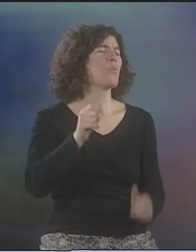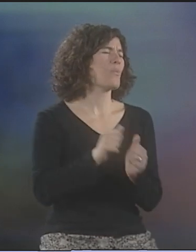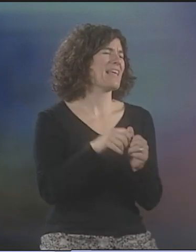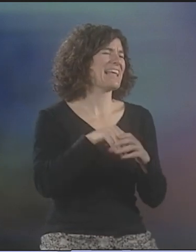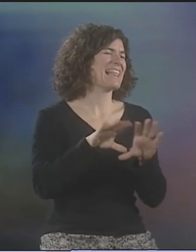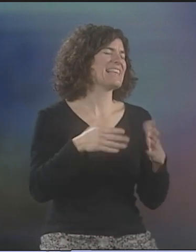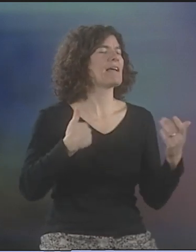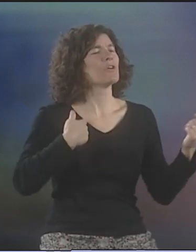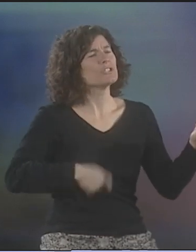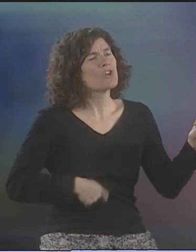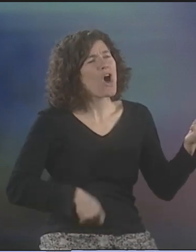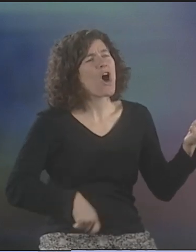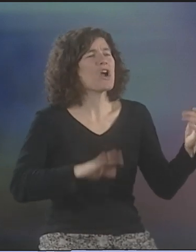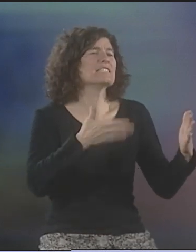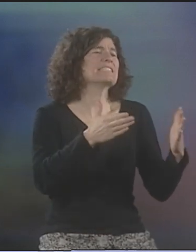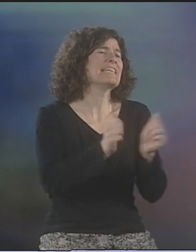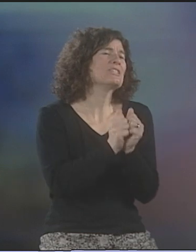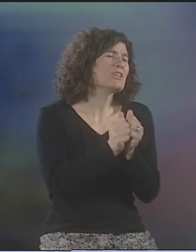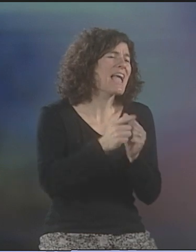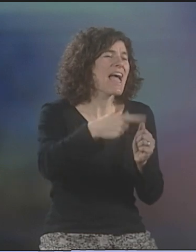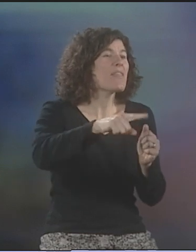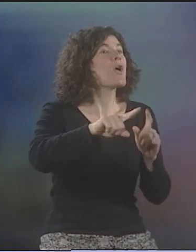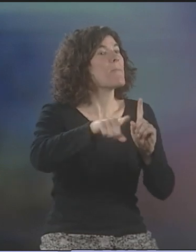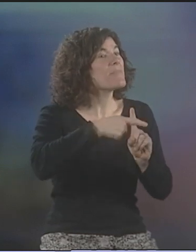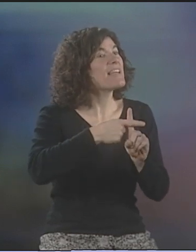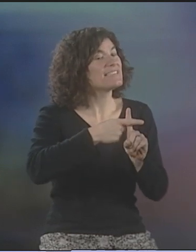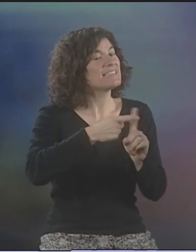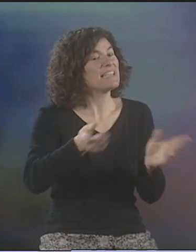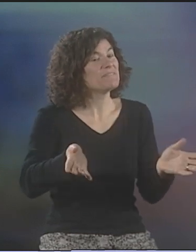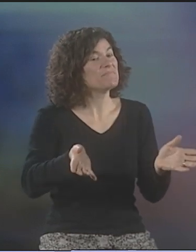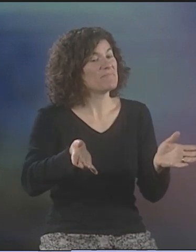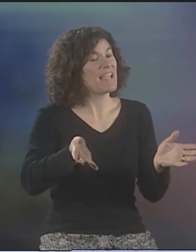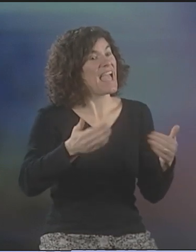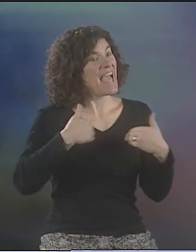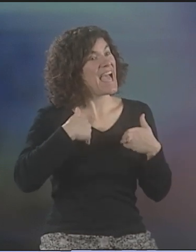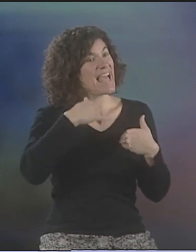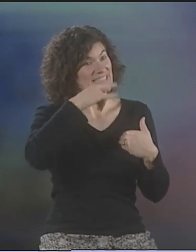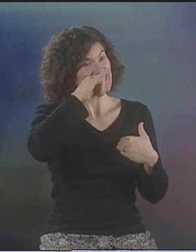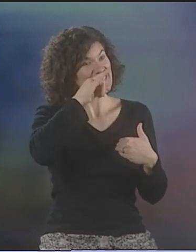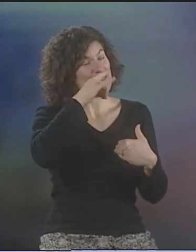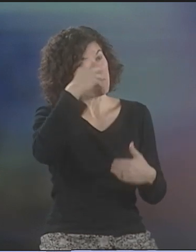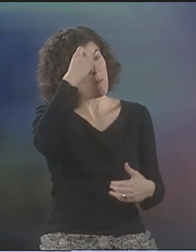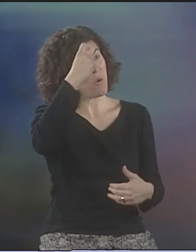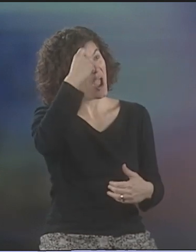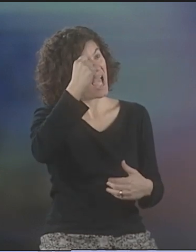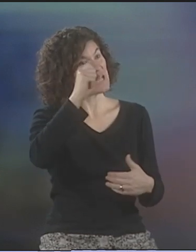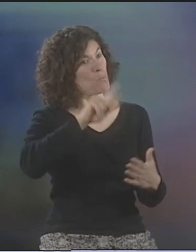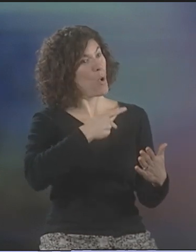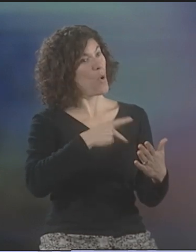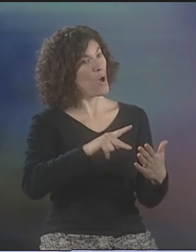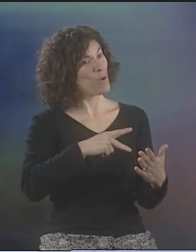HE HAS THIS WONDERFUL TEACHER. COMES TO THE CLASS WITH A GUITAR SOMETIMES AND SINGS WITH THEM.